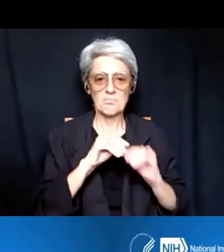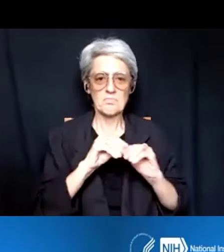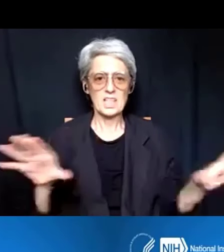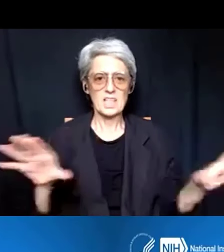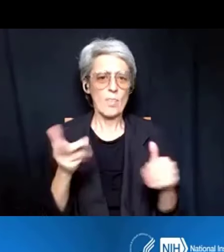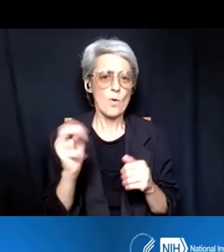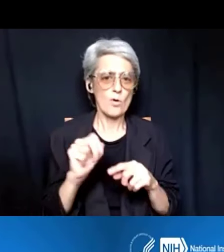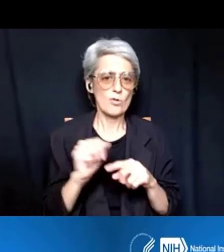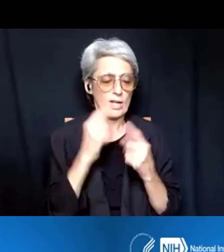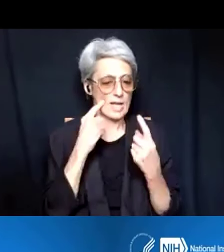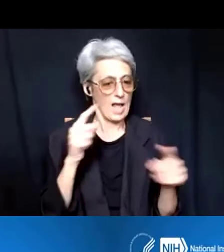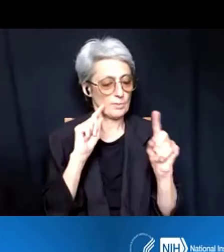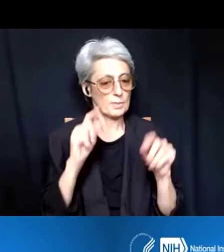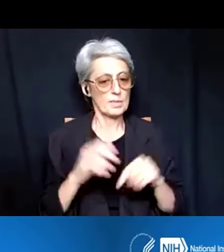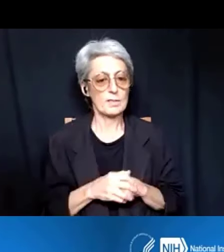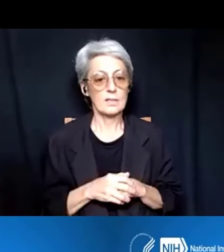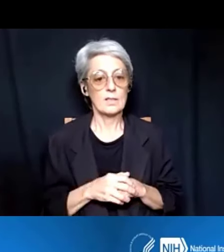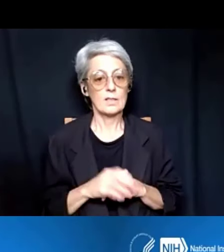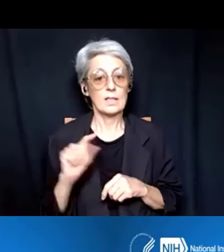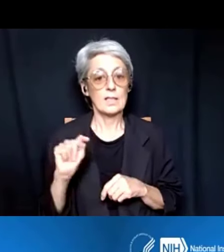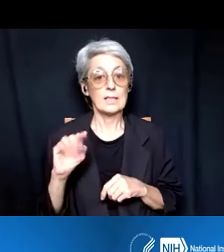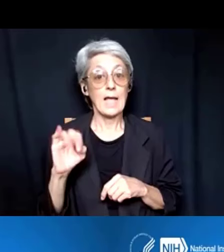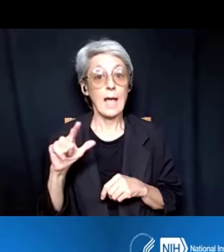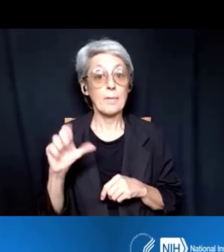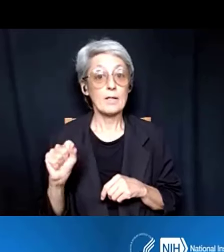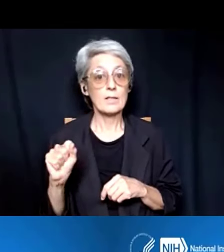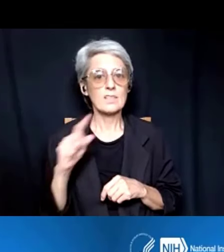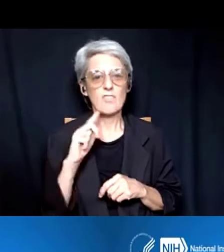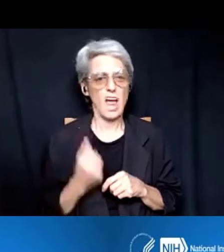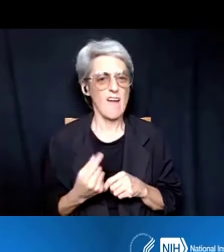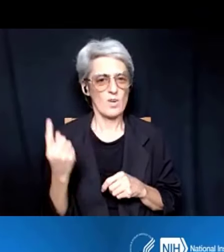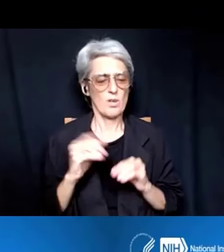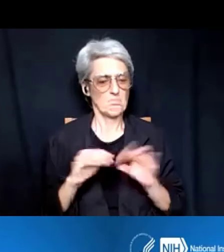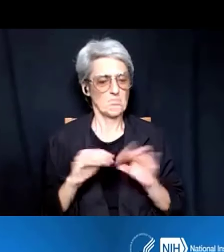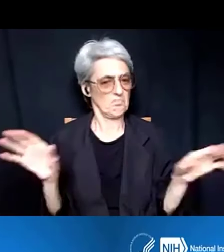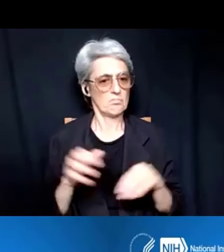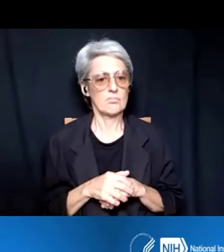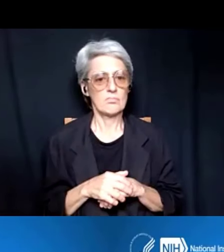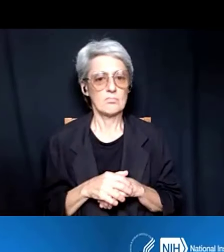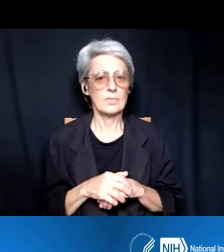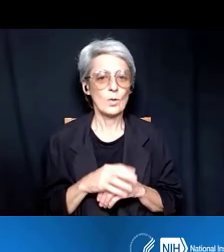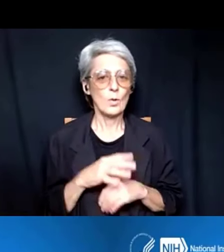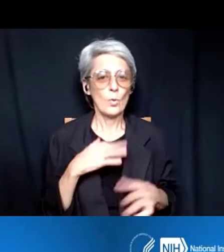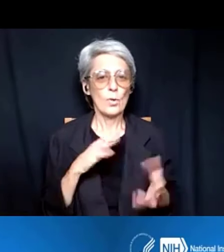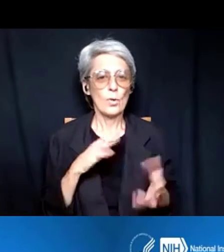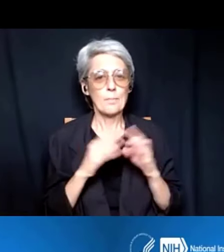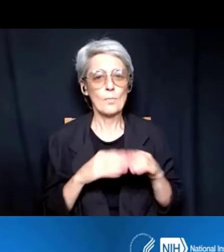the tables are for everybody, right, and they'll be more streamlined across all the application types.